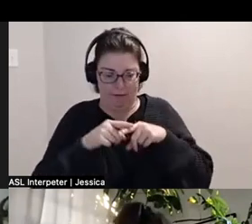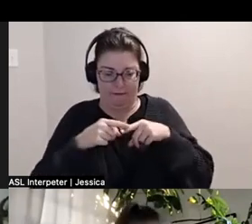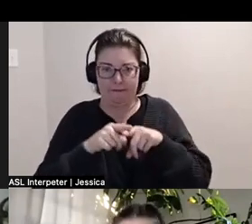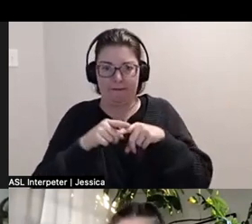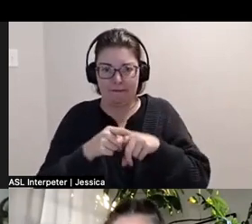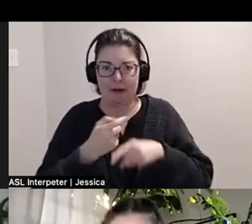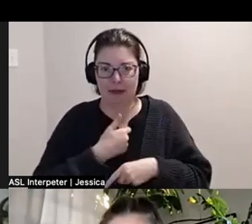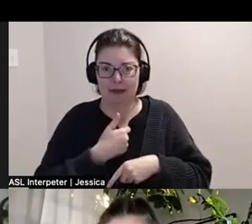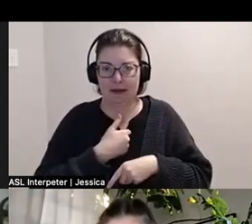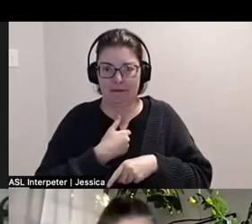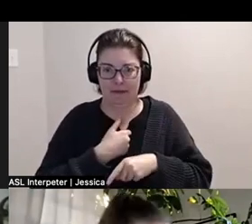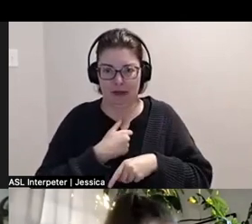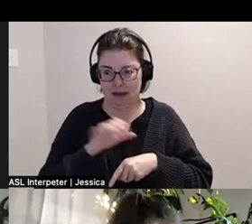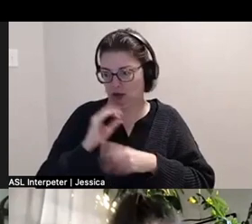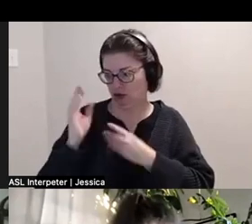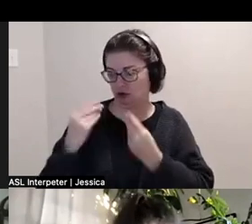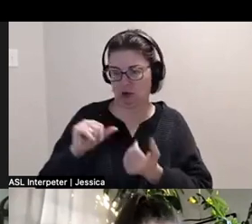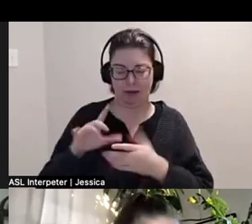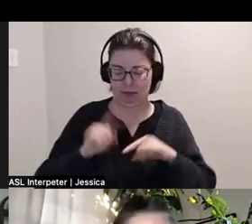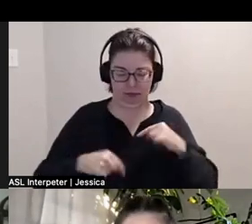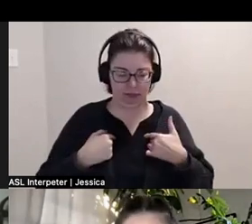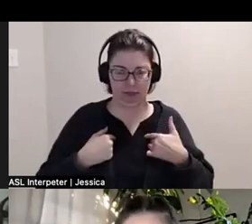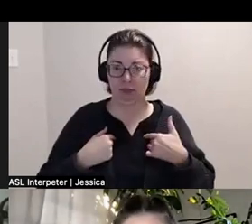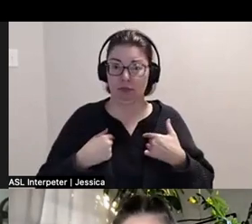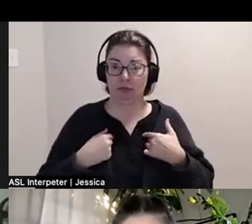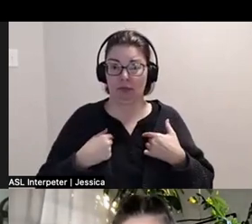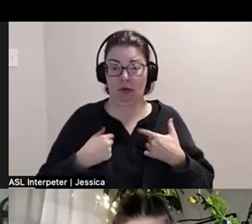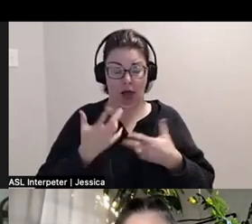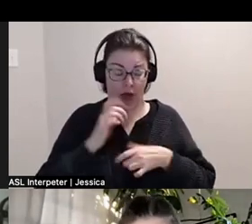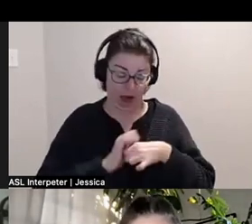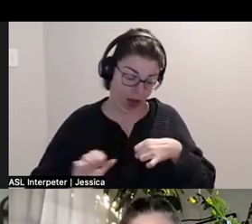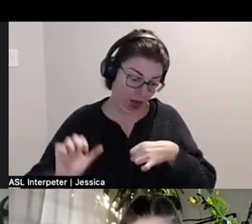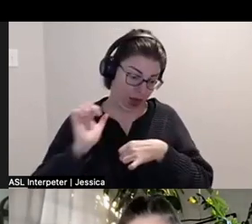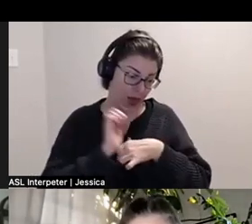in a traditional way. Which is like very, very, very laborious. You need to have like multiple people with you